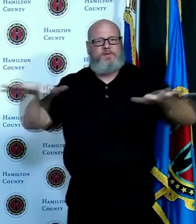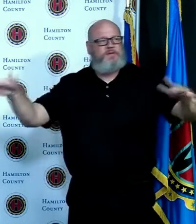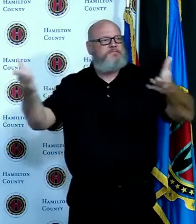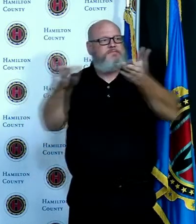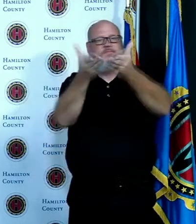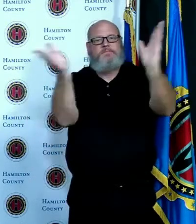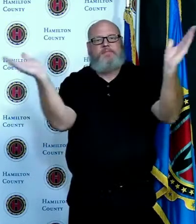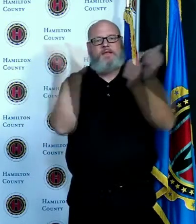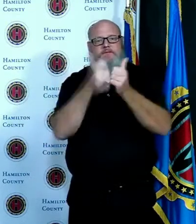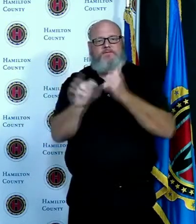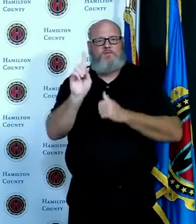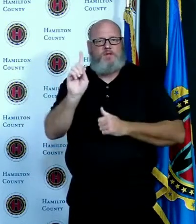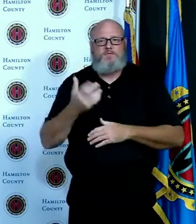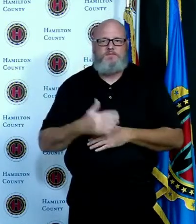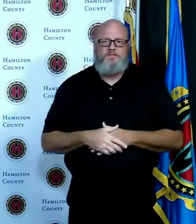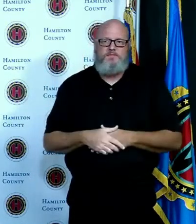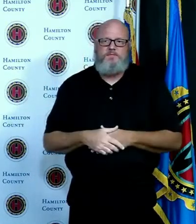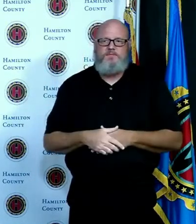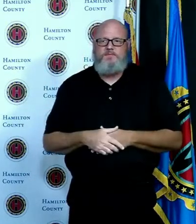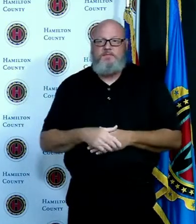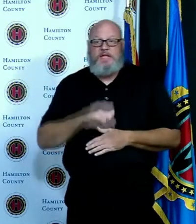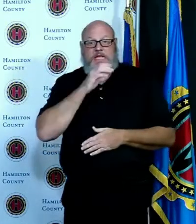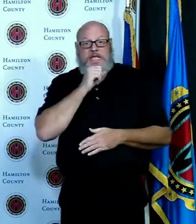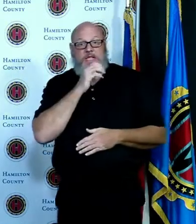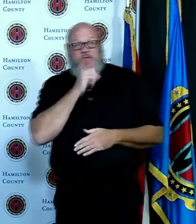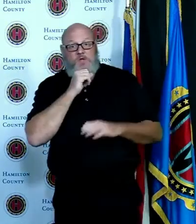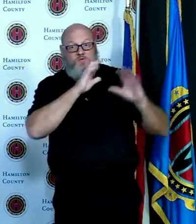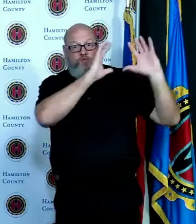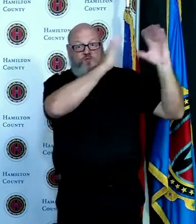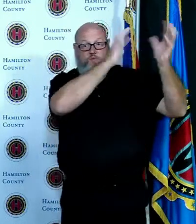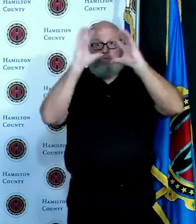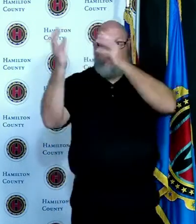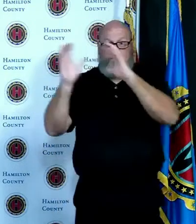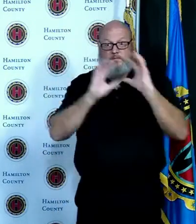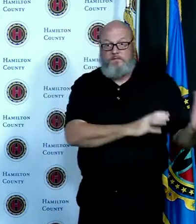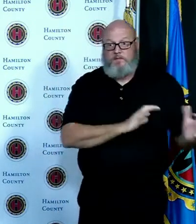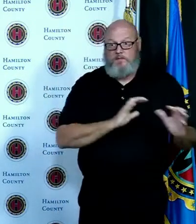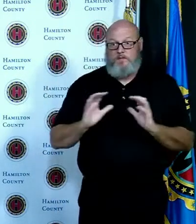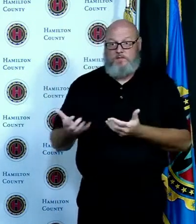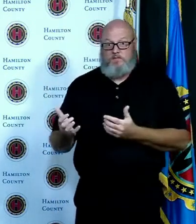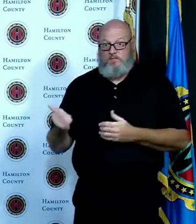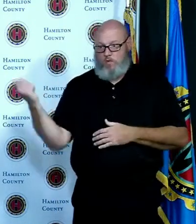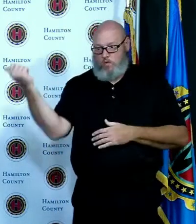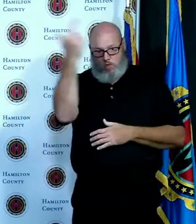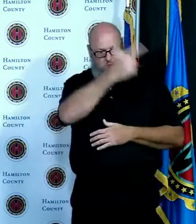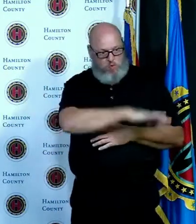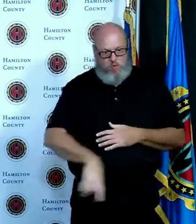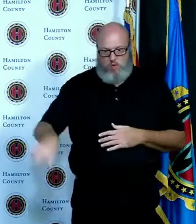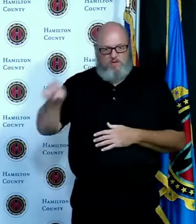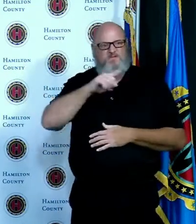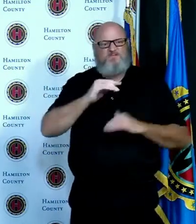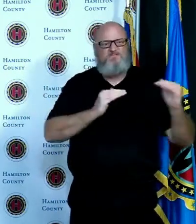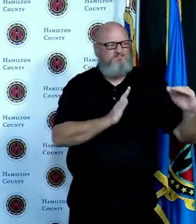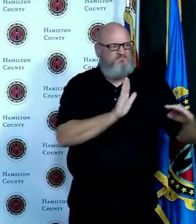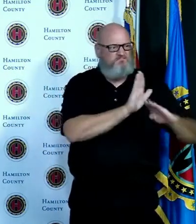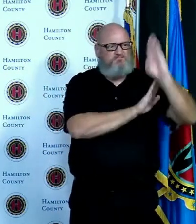the largest number of positive cases was the 18 to 29 year old age group with over 350 of those cases